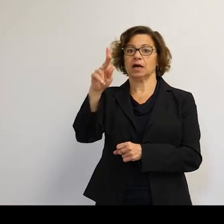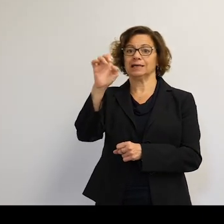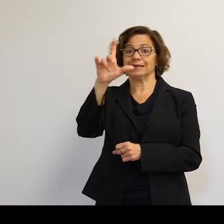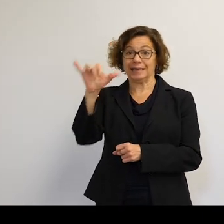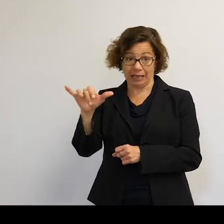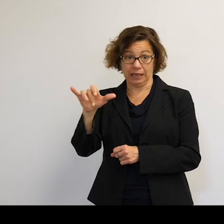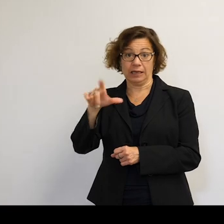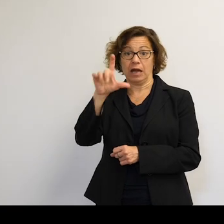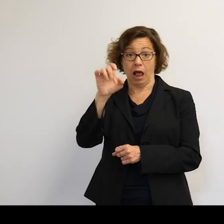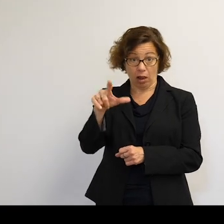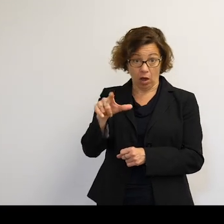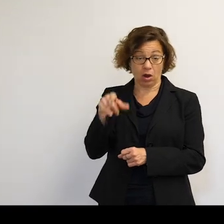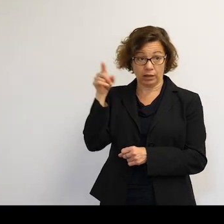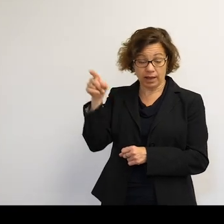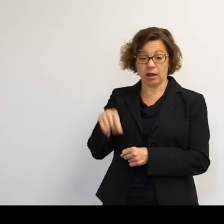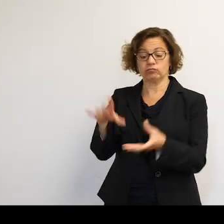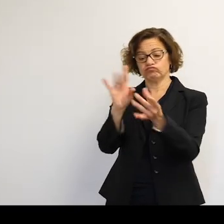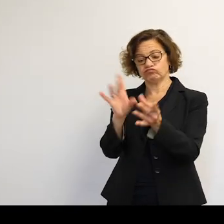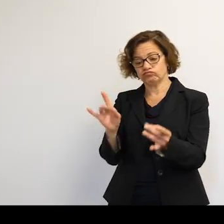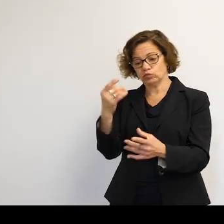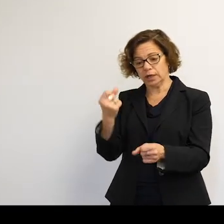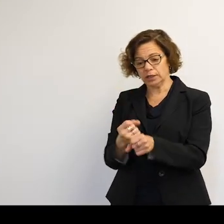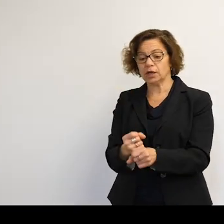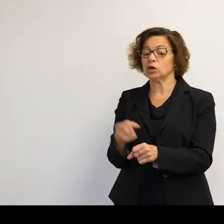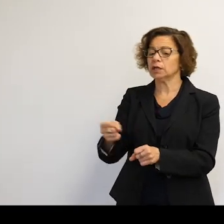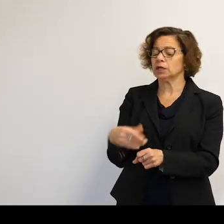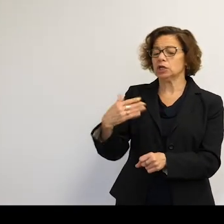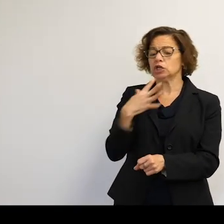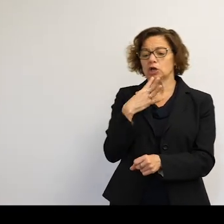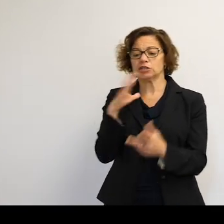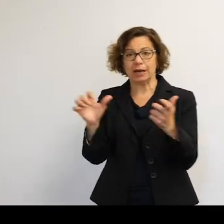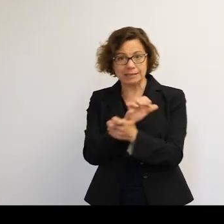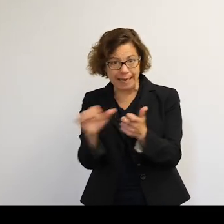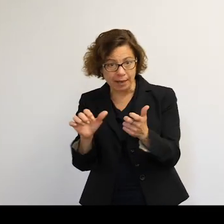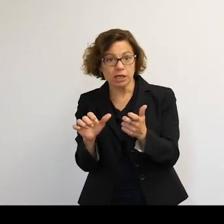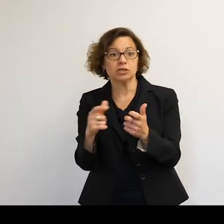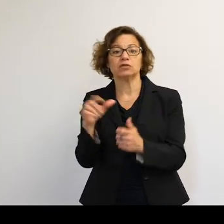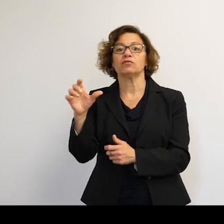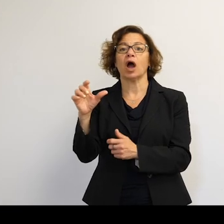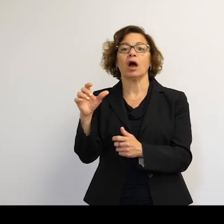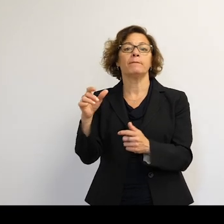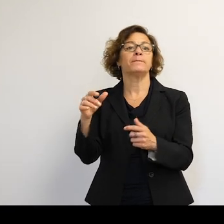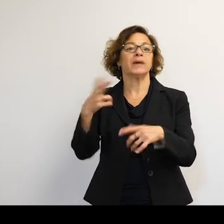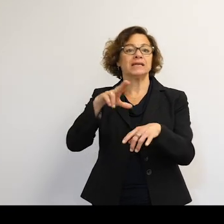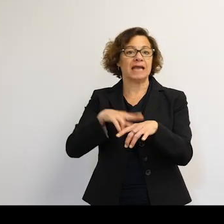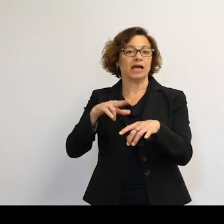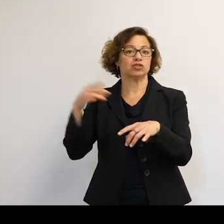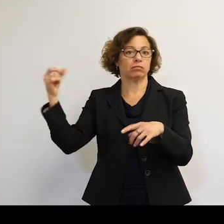He mentioned things about housing the space station, is damaged from asteroids. So we have natural phenomena of asteroids.